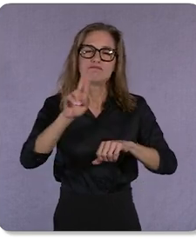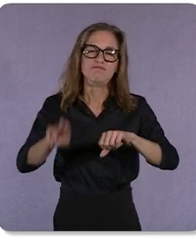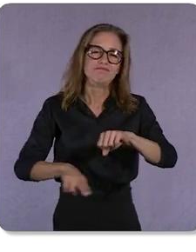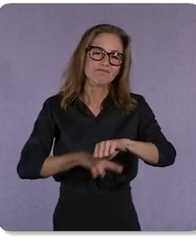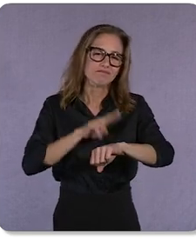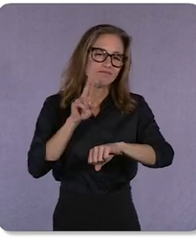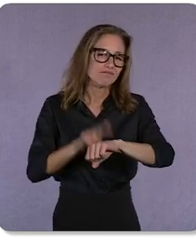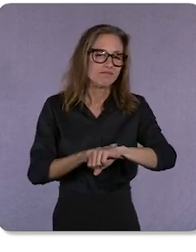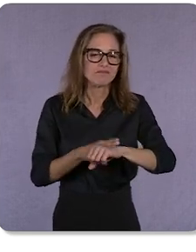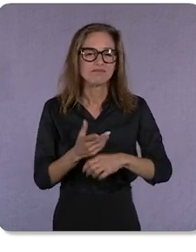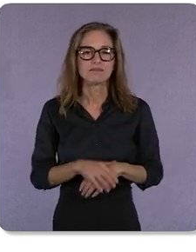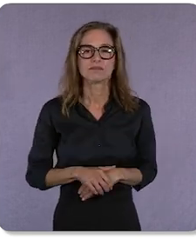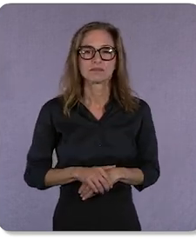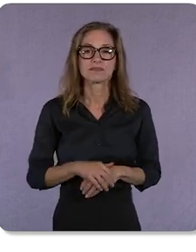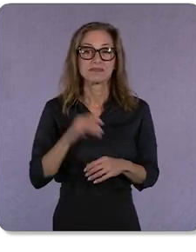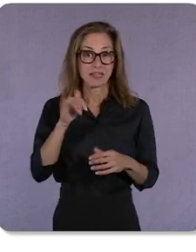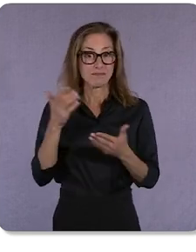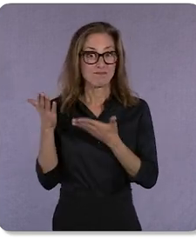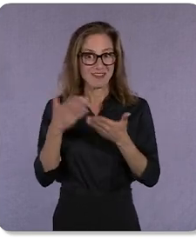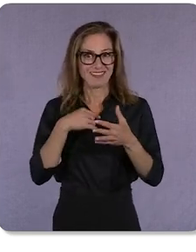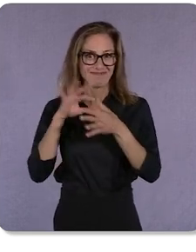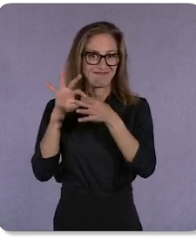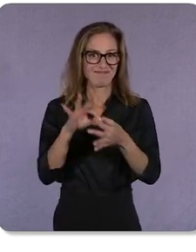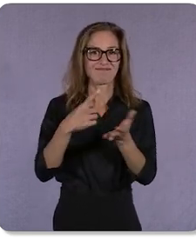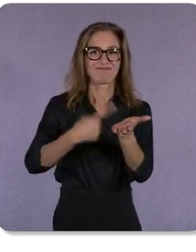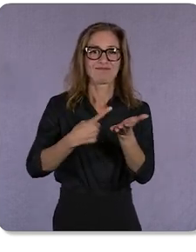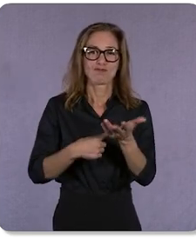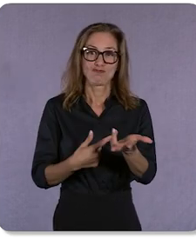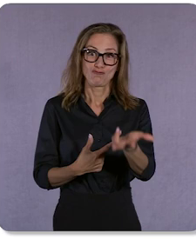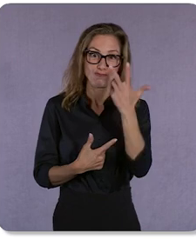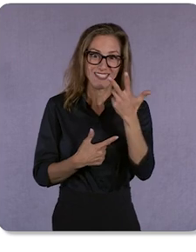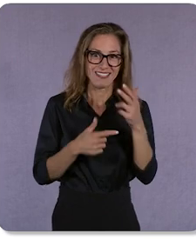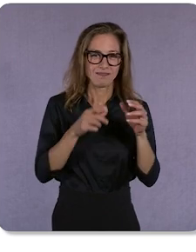This brings me to why we’re excited to talk about the 3 core themes Jerry shared earlier: